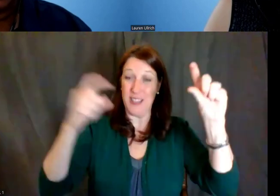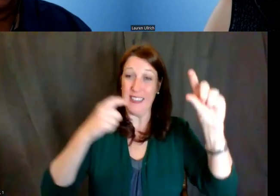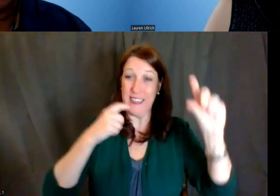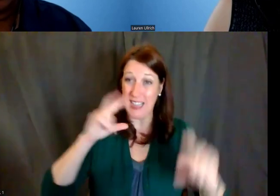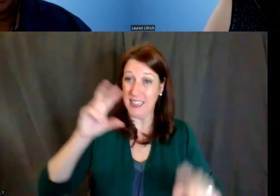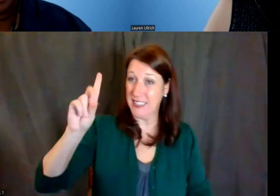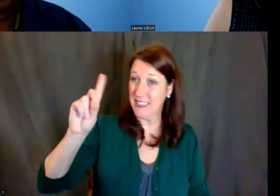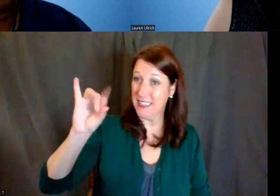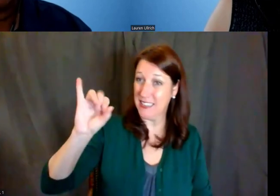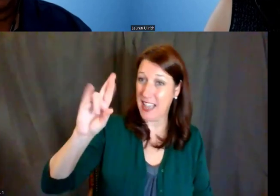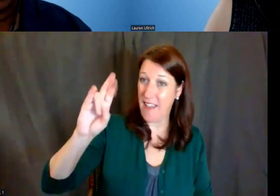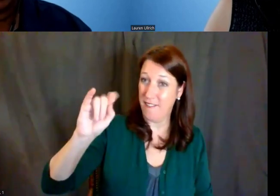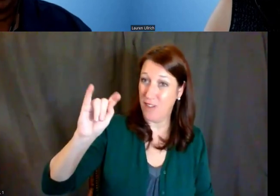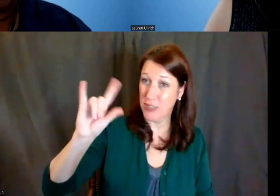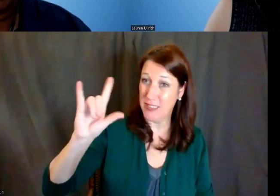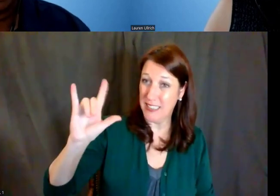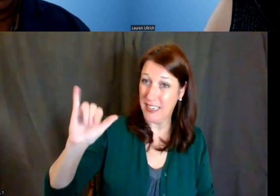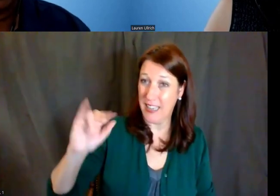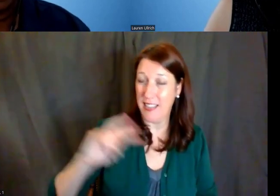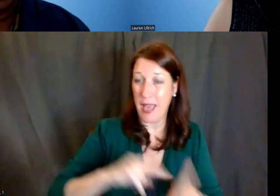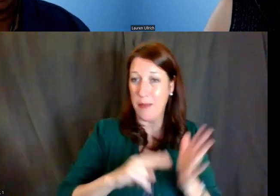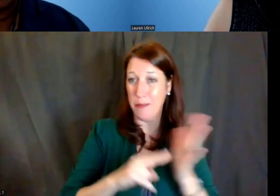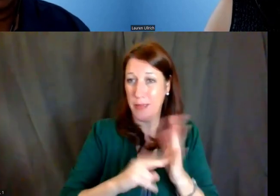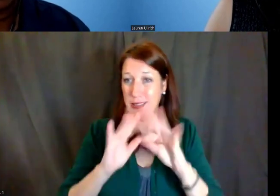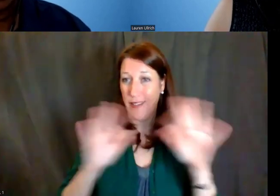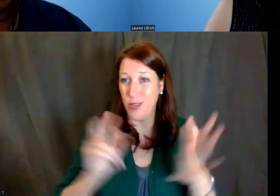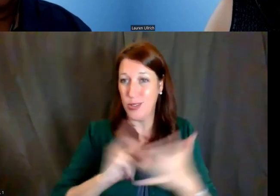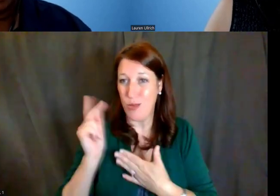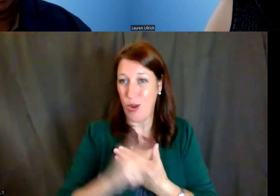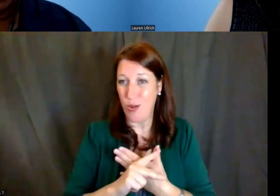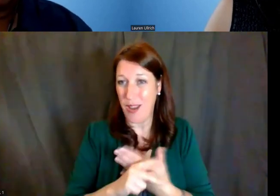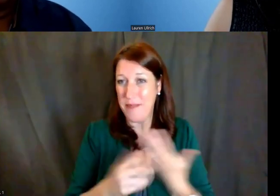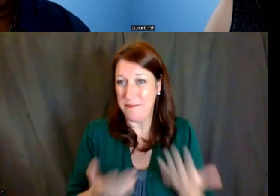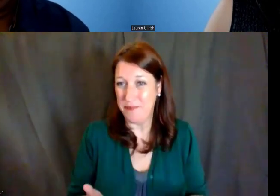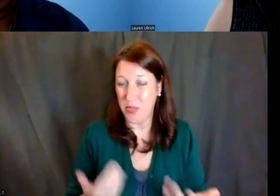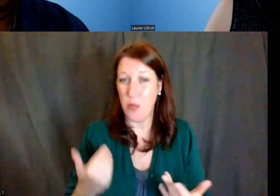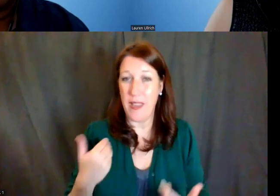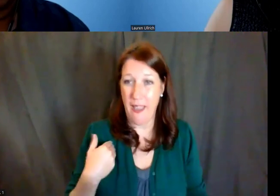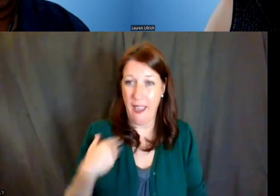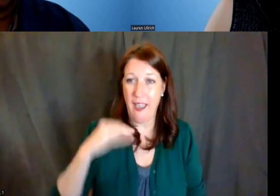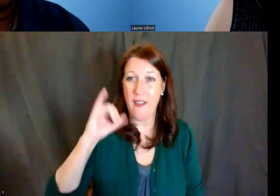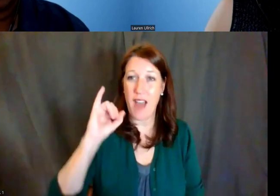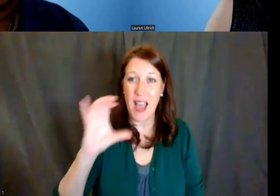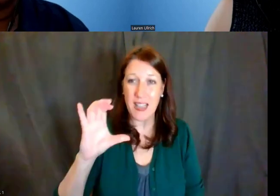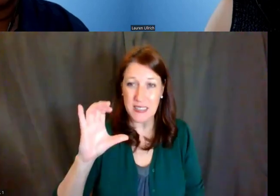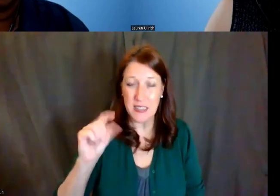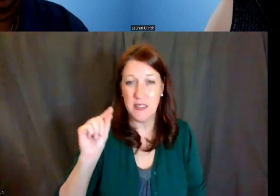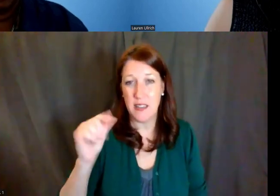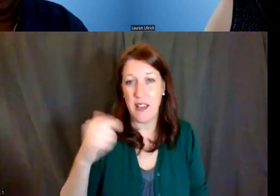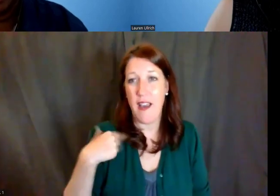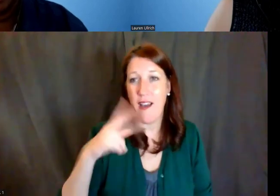We do have institutes and centers that have, for example, a K01 or an R01,